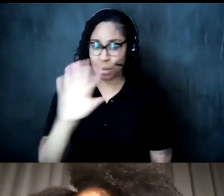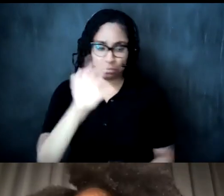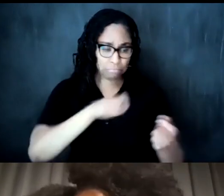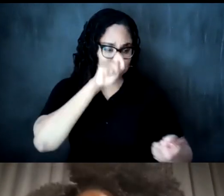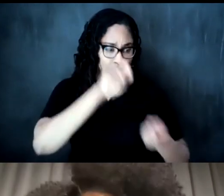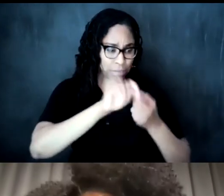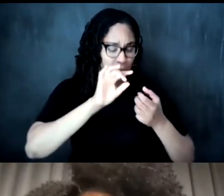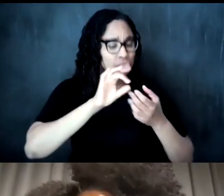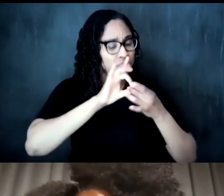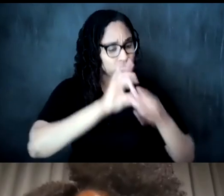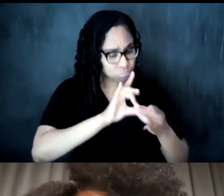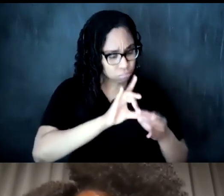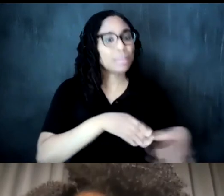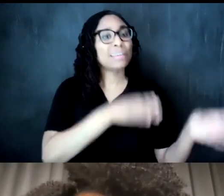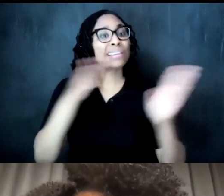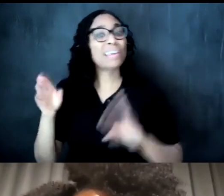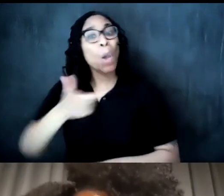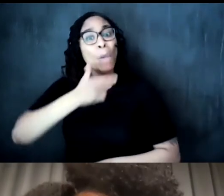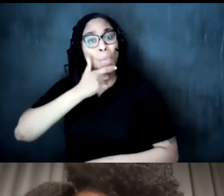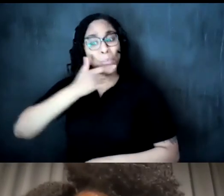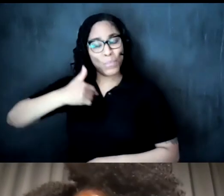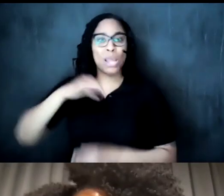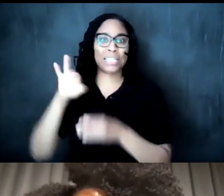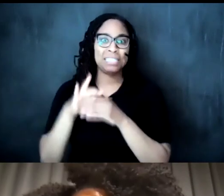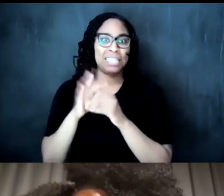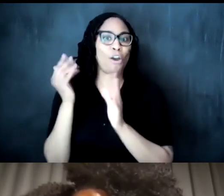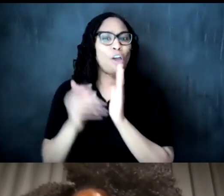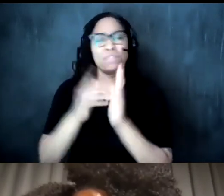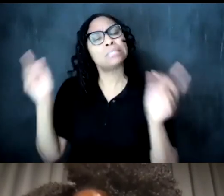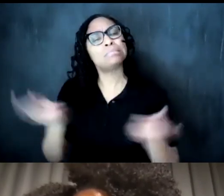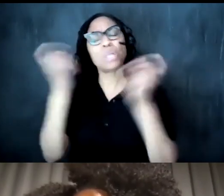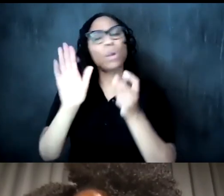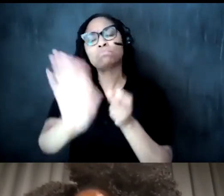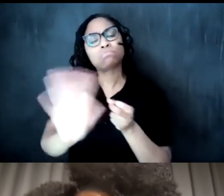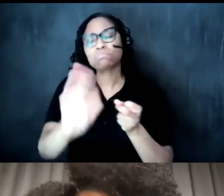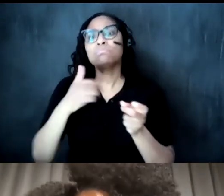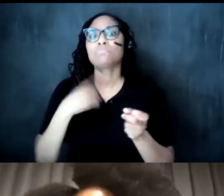as a brit we drink tea a lot not ceremony but certainly with a ritual of tea and milk tea before